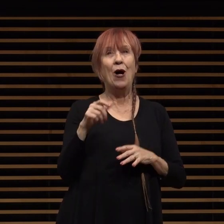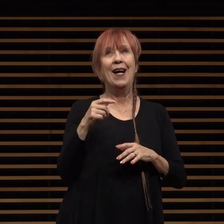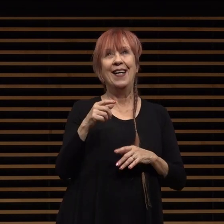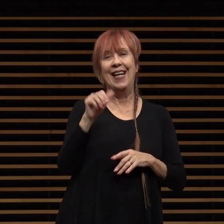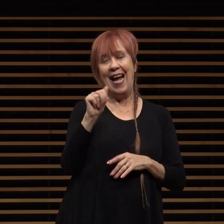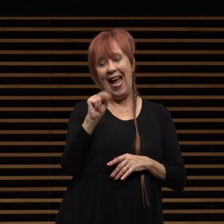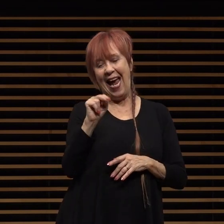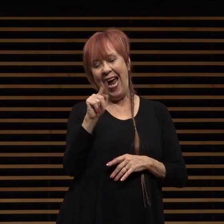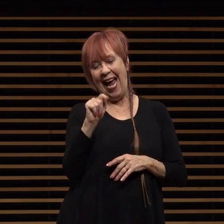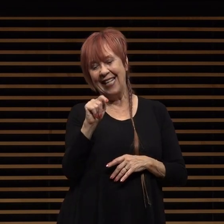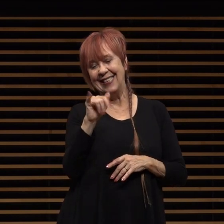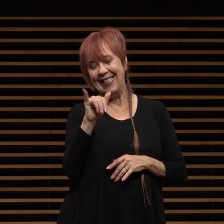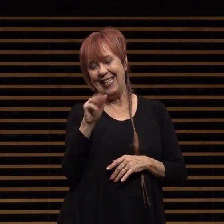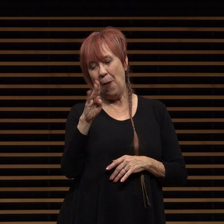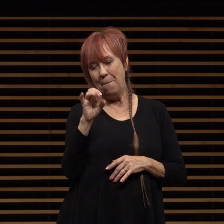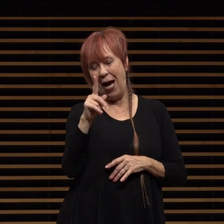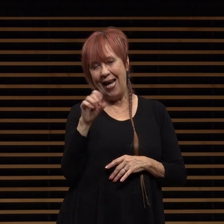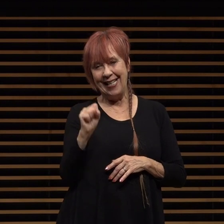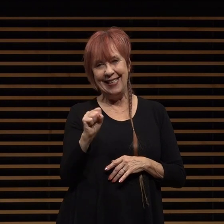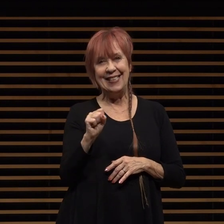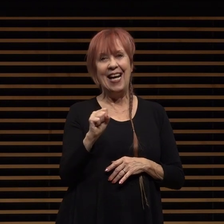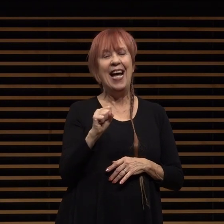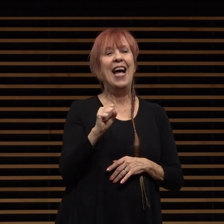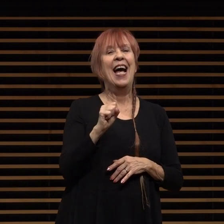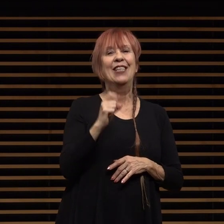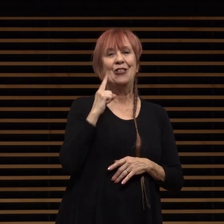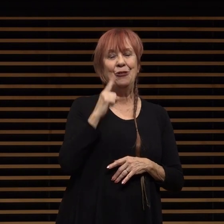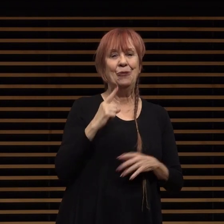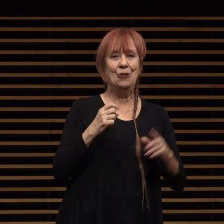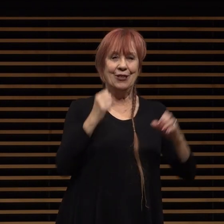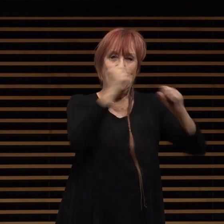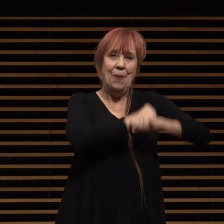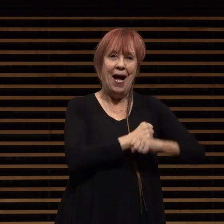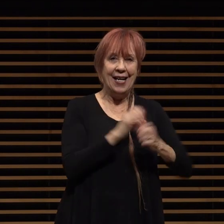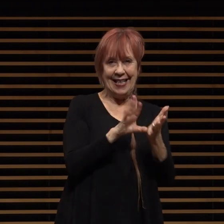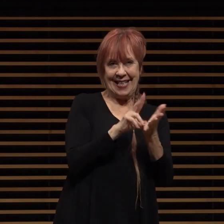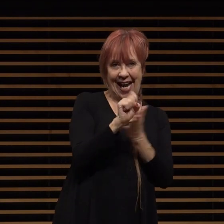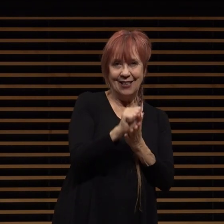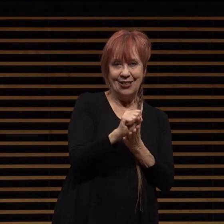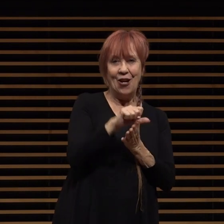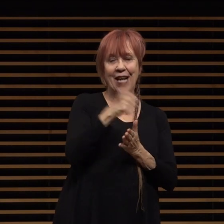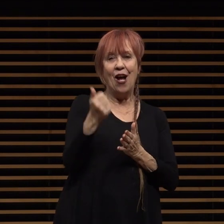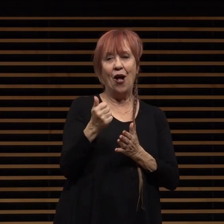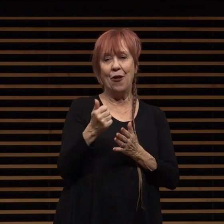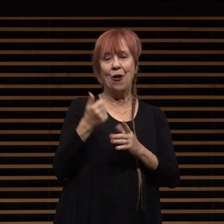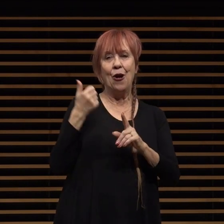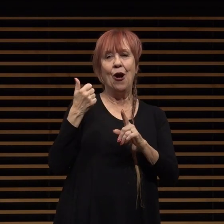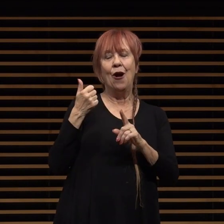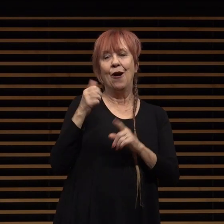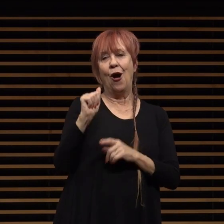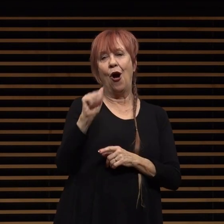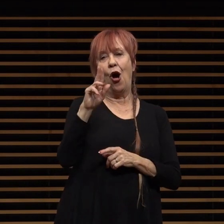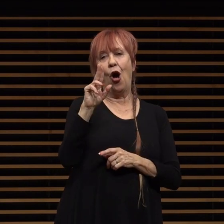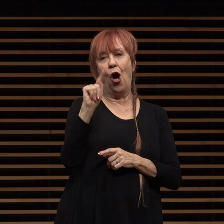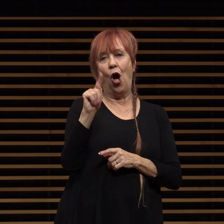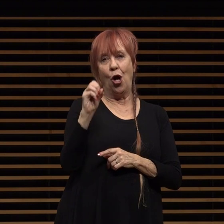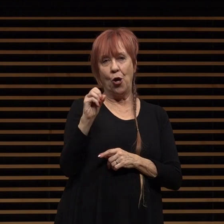to combat cancer and autoimmune diseases